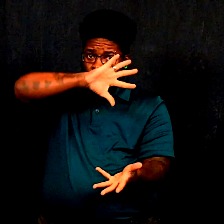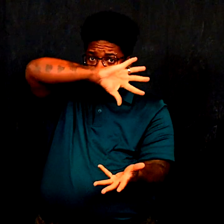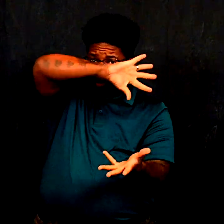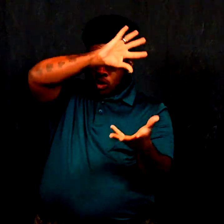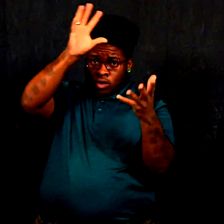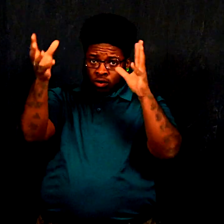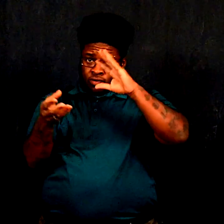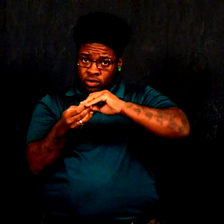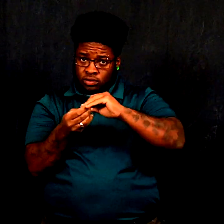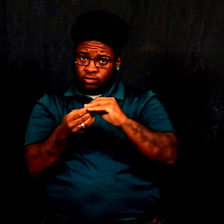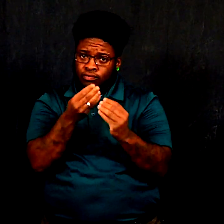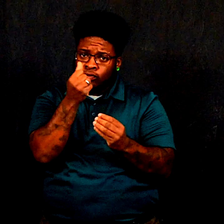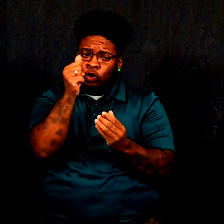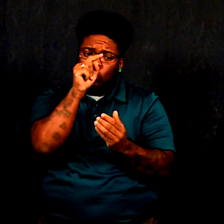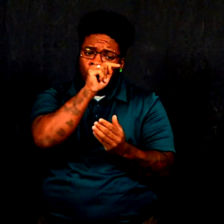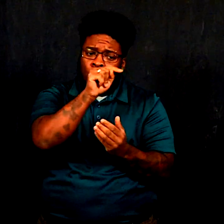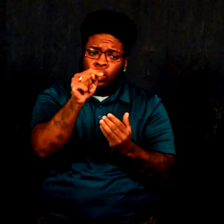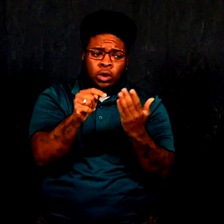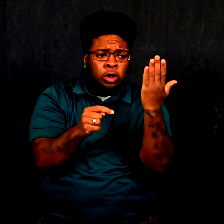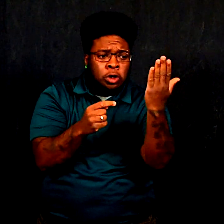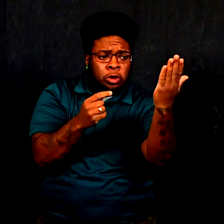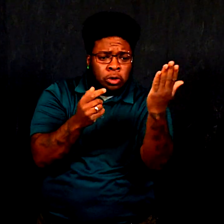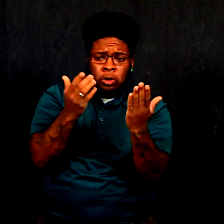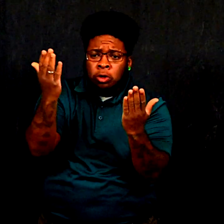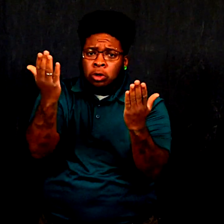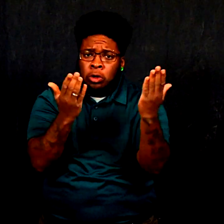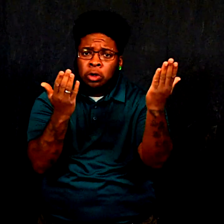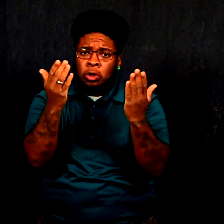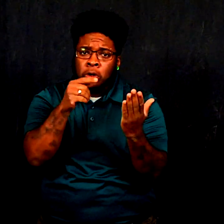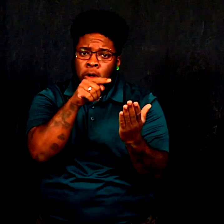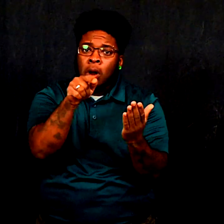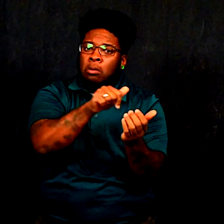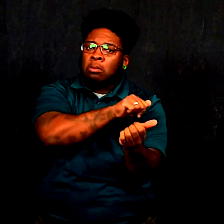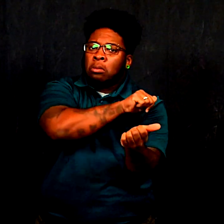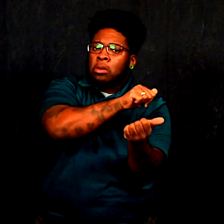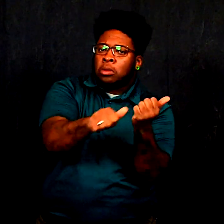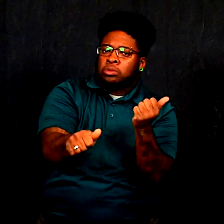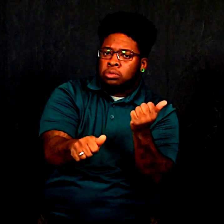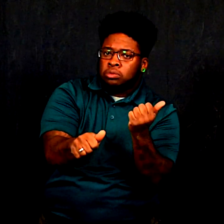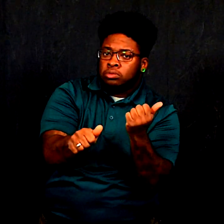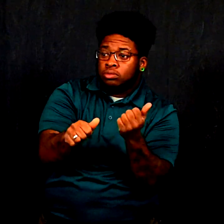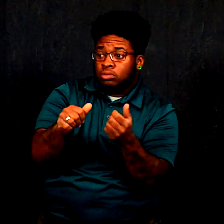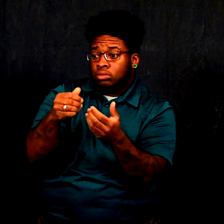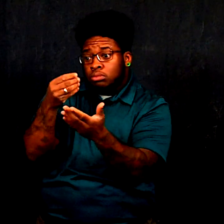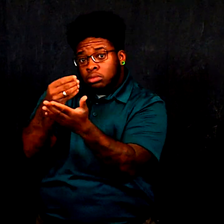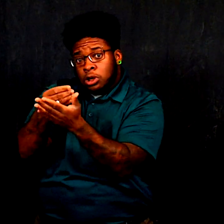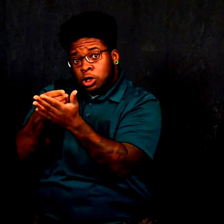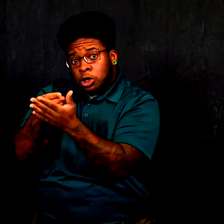All but a few standalone bills